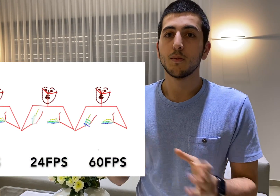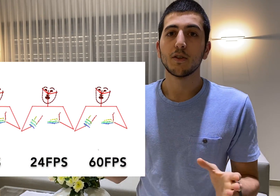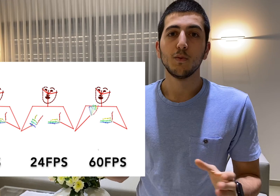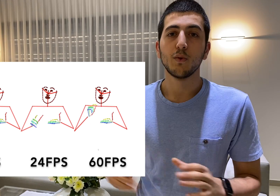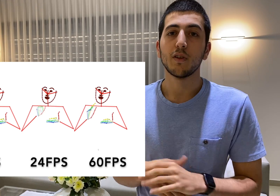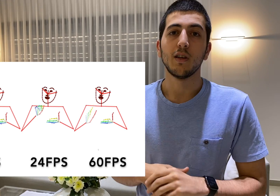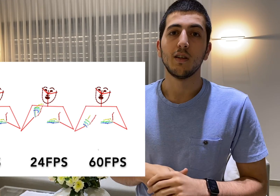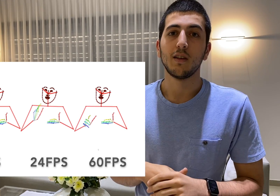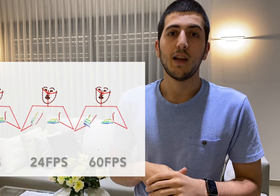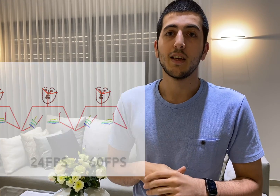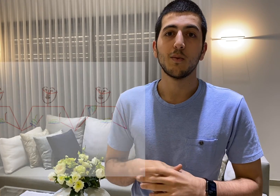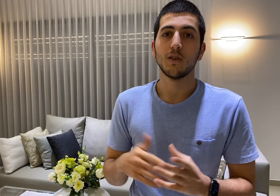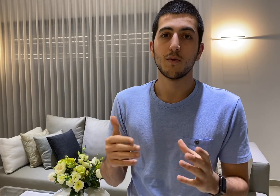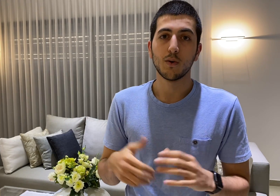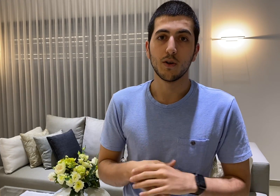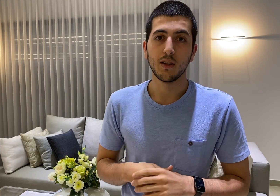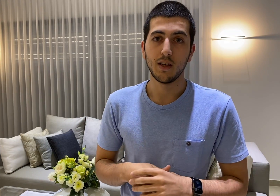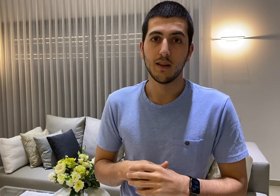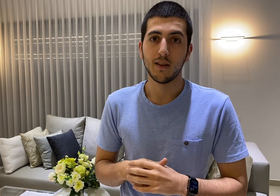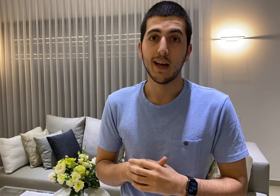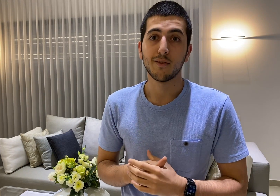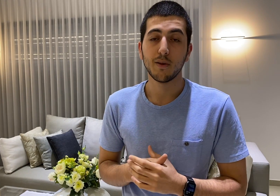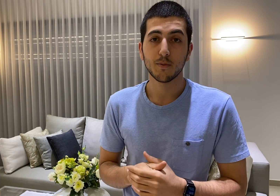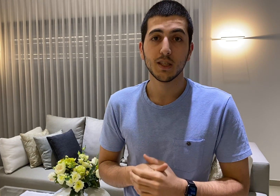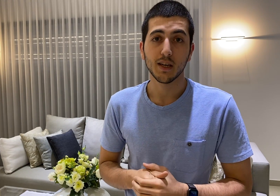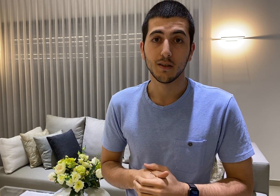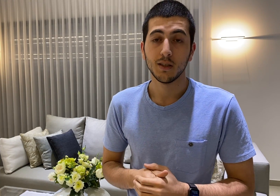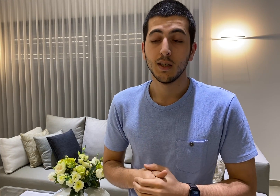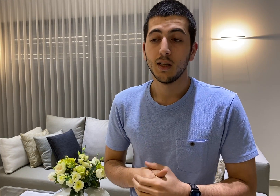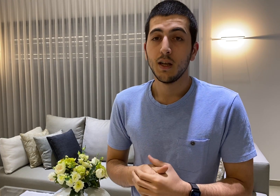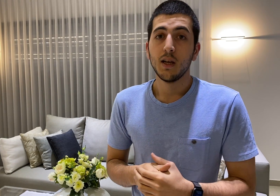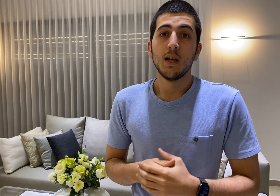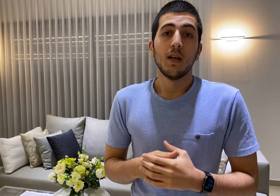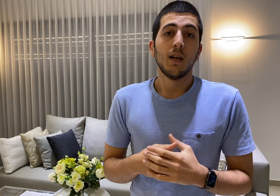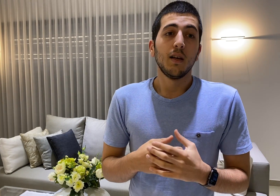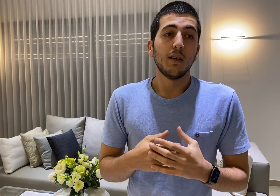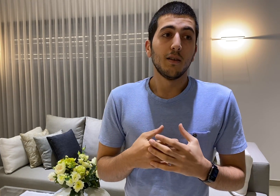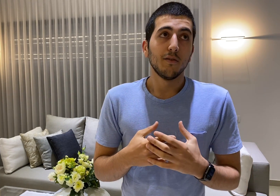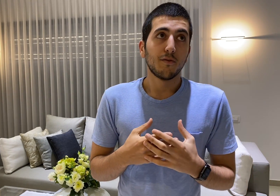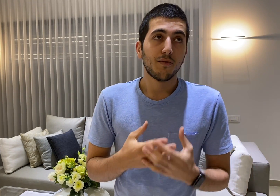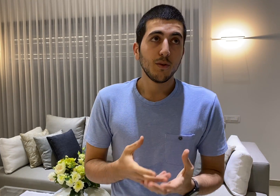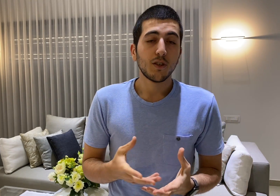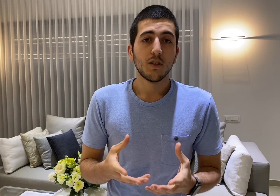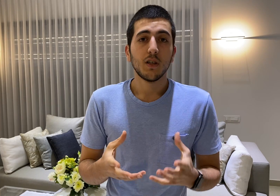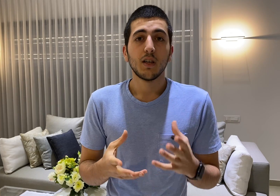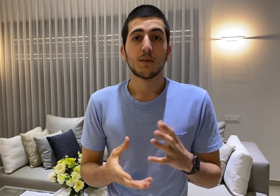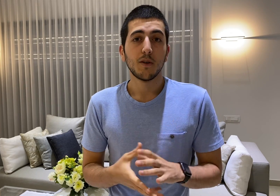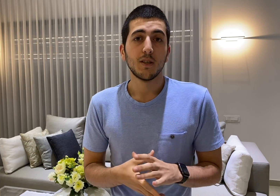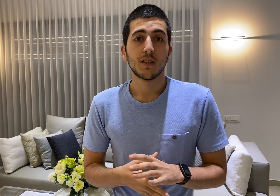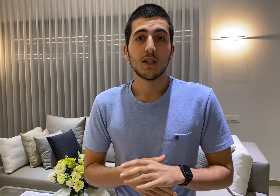smooth and like it was recorded in that frames per second. future experiments can